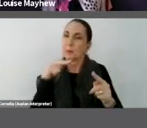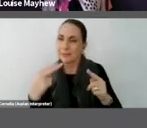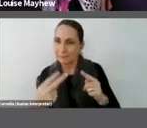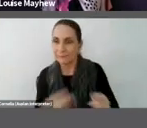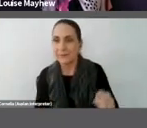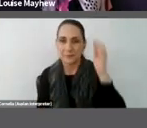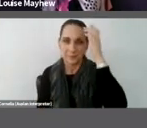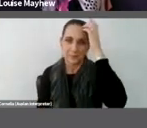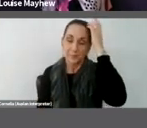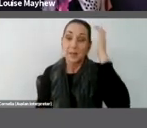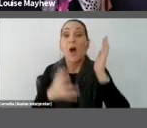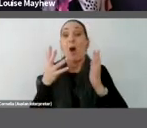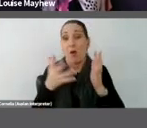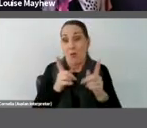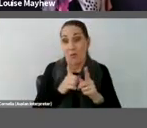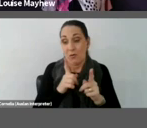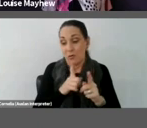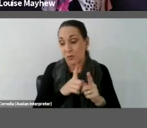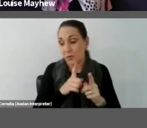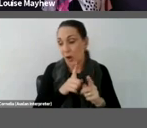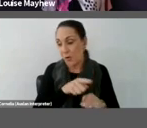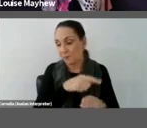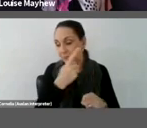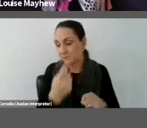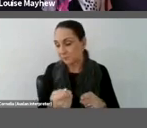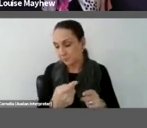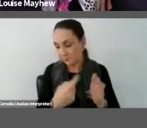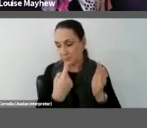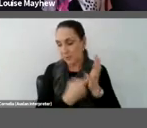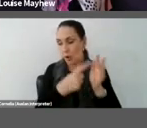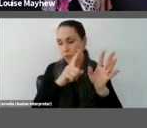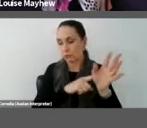On the right we have Ryoji Ikeda a Japanese artist